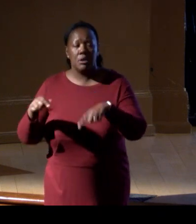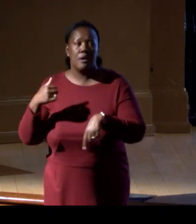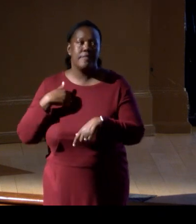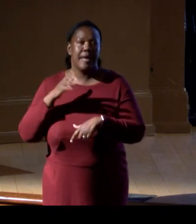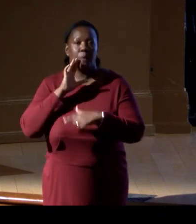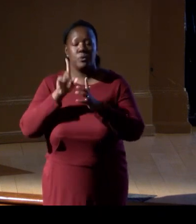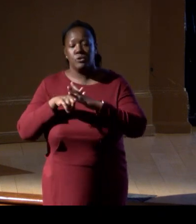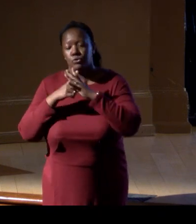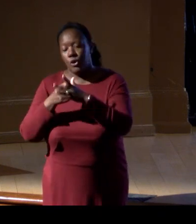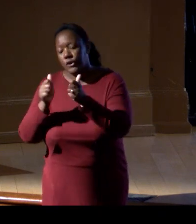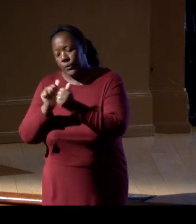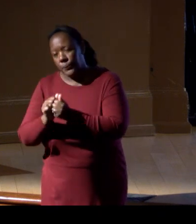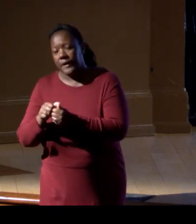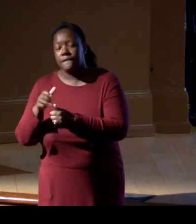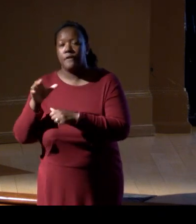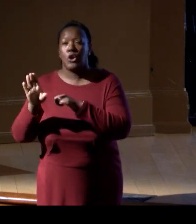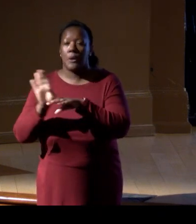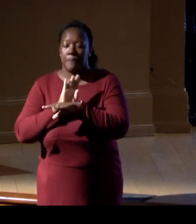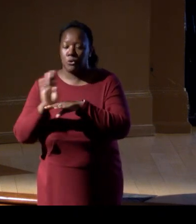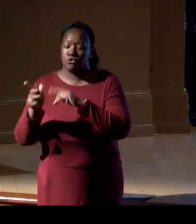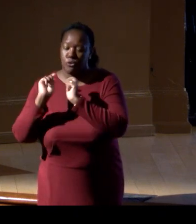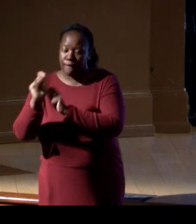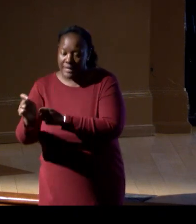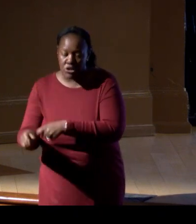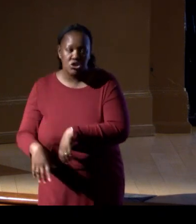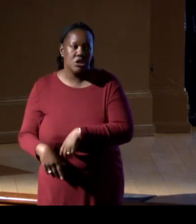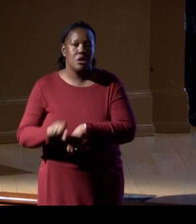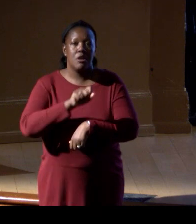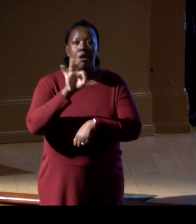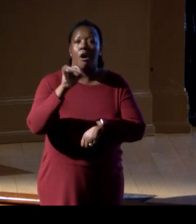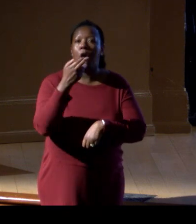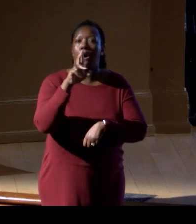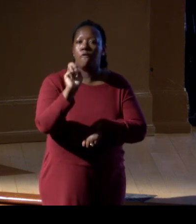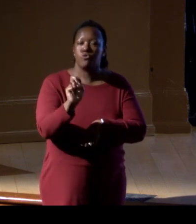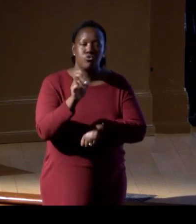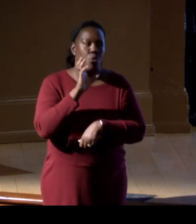and the offshore wind developers, to the Regional Wildlife Science Collaborative,